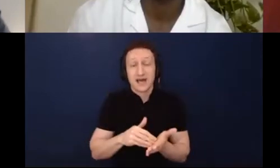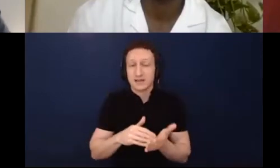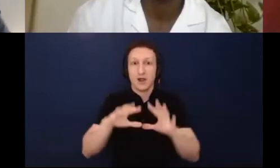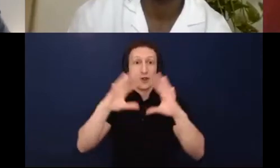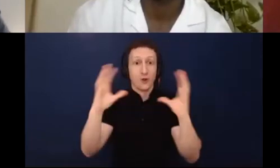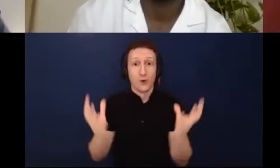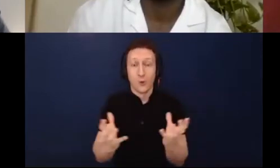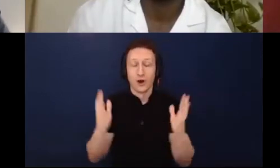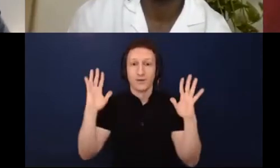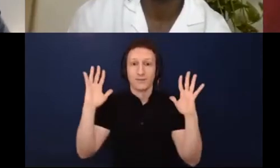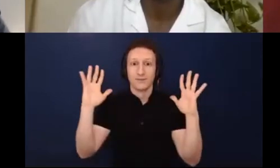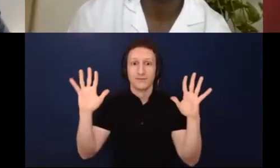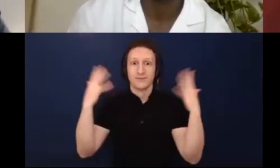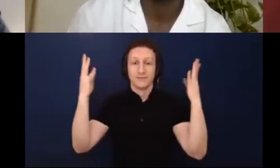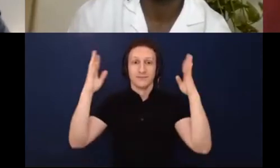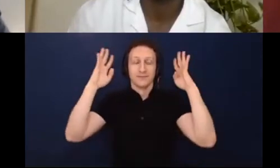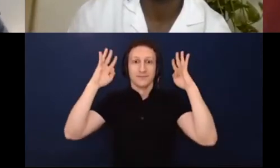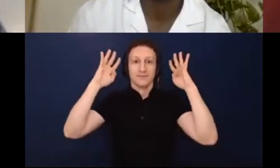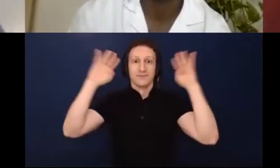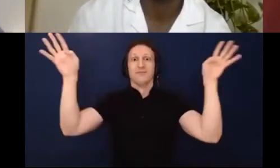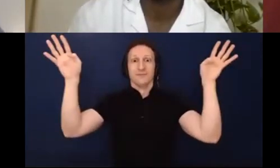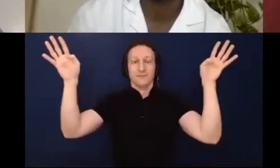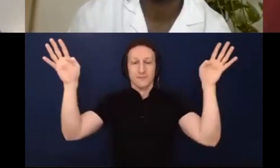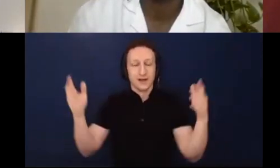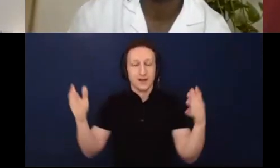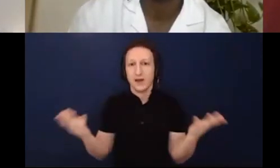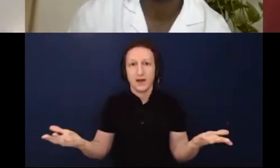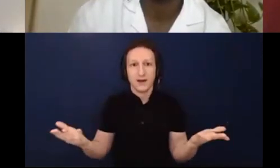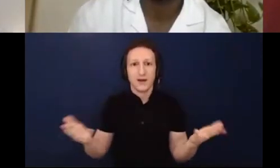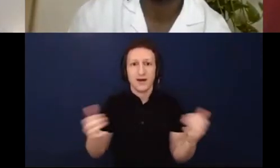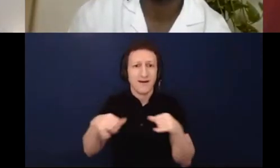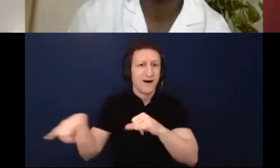thrown off, and it's across the board, it's not just folks with disabilities.